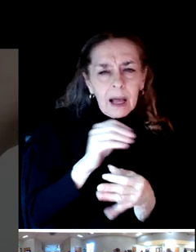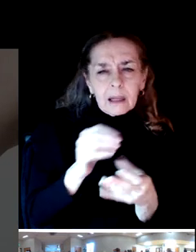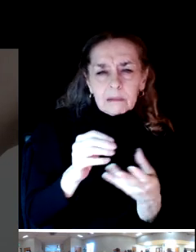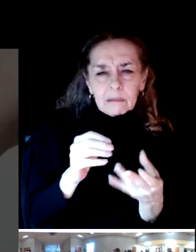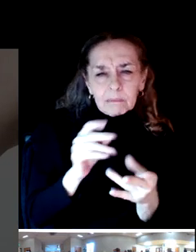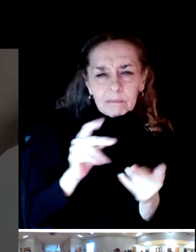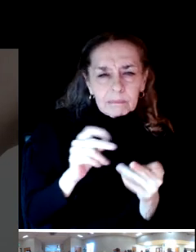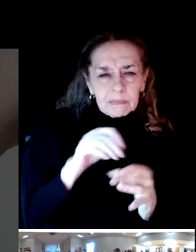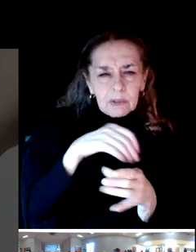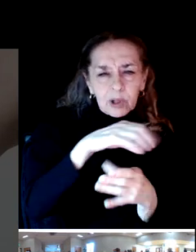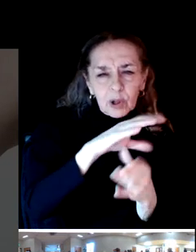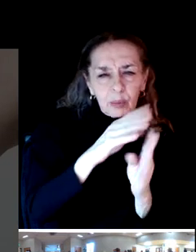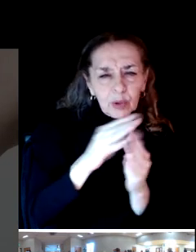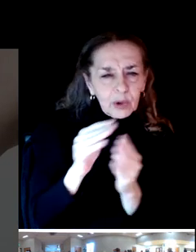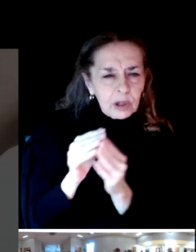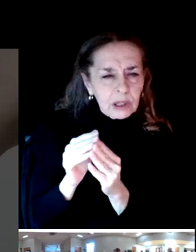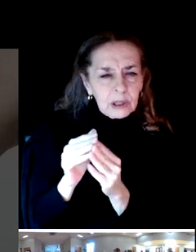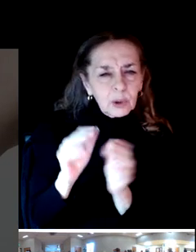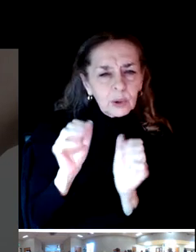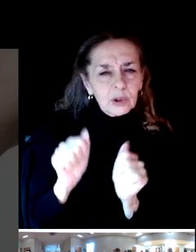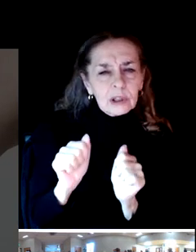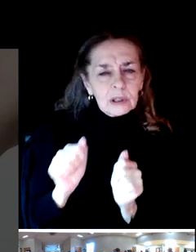And this is what we've learned.